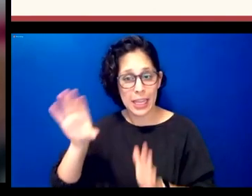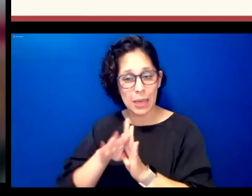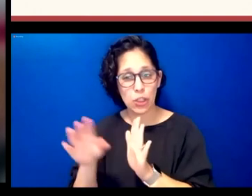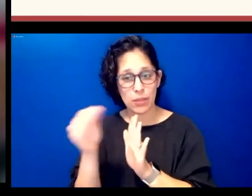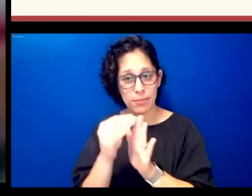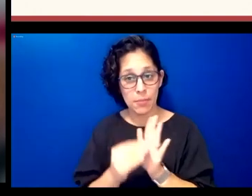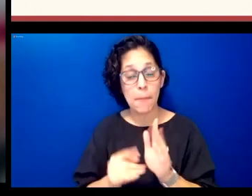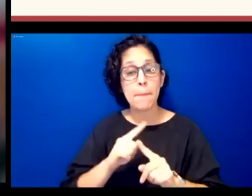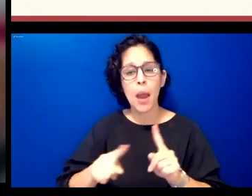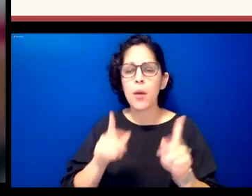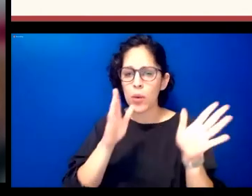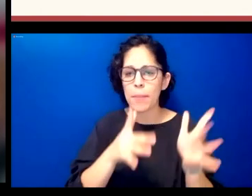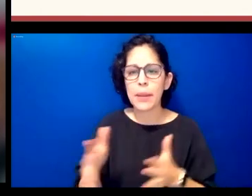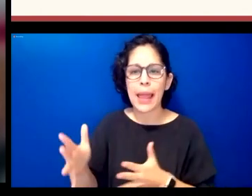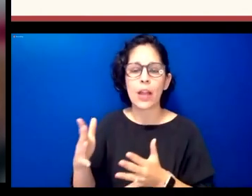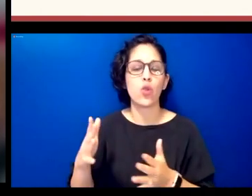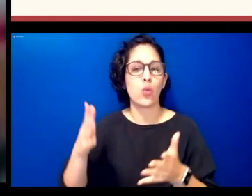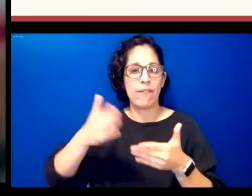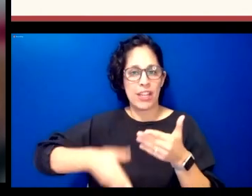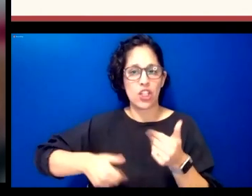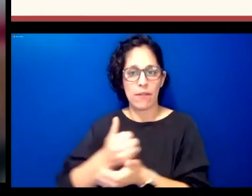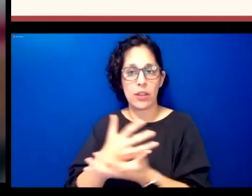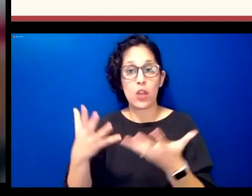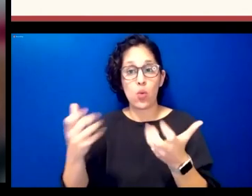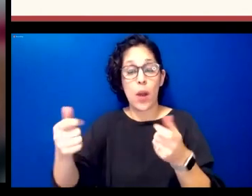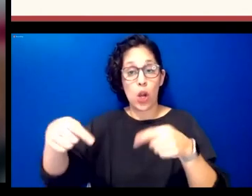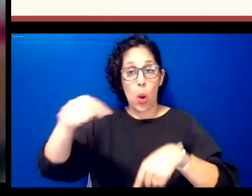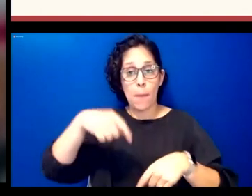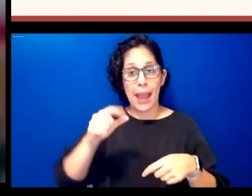finished level four this year to then go back and try to replace as many of the images we